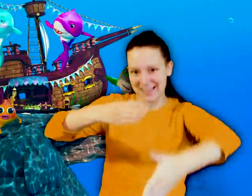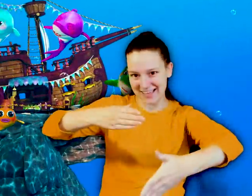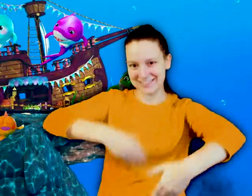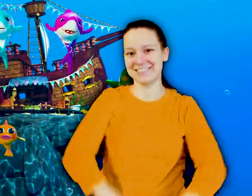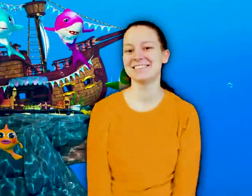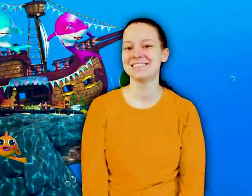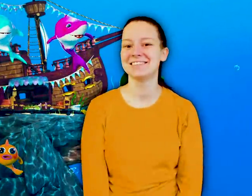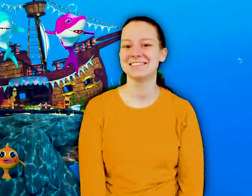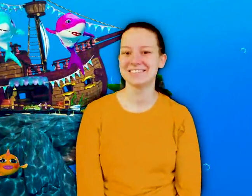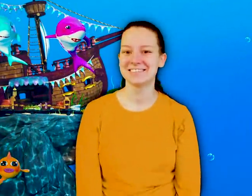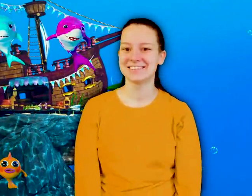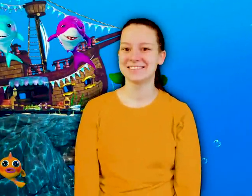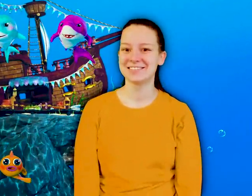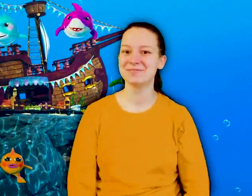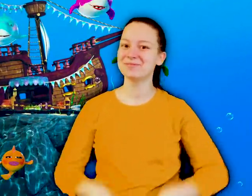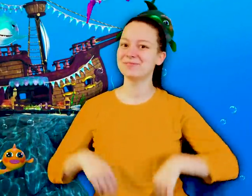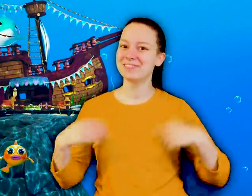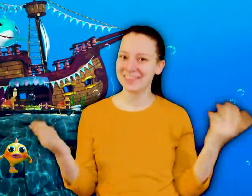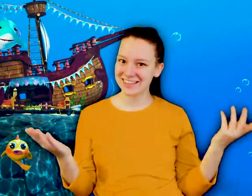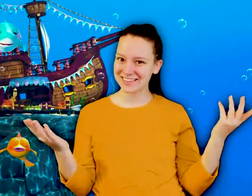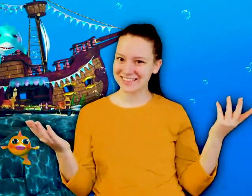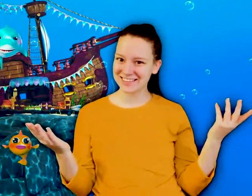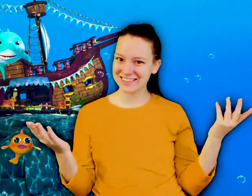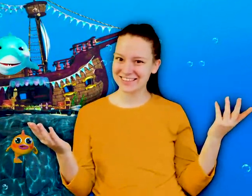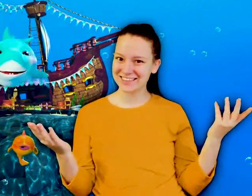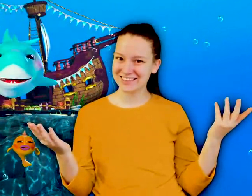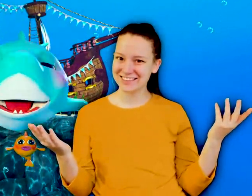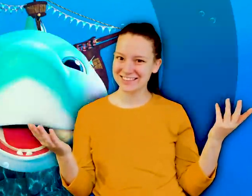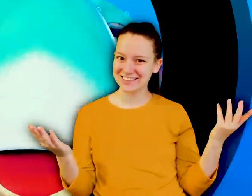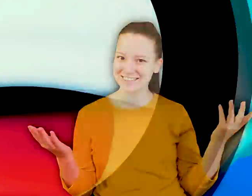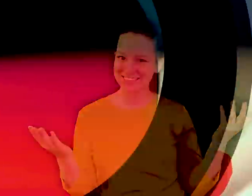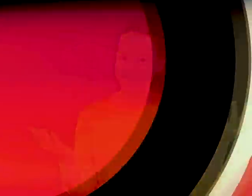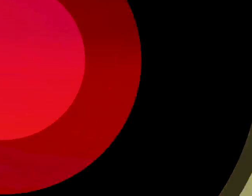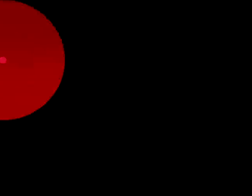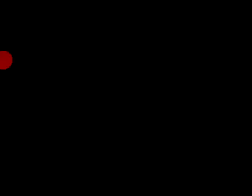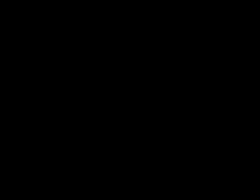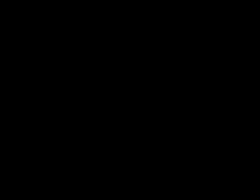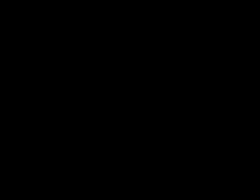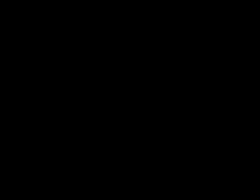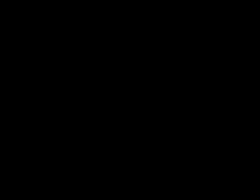Baby Shark ….. Baby Shark